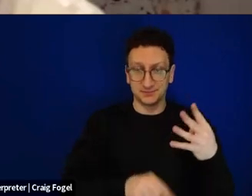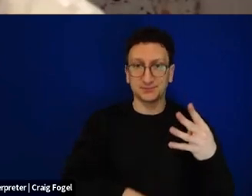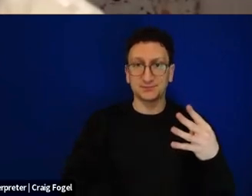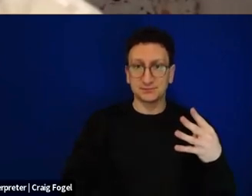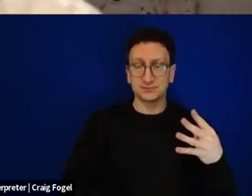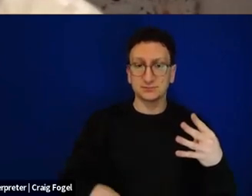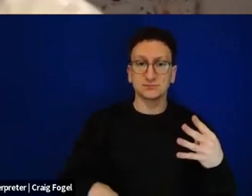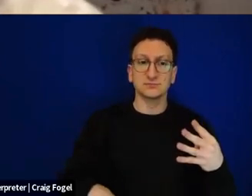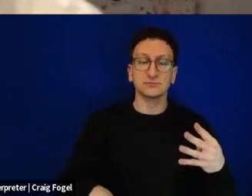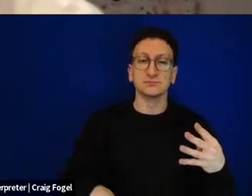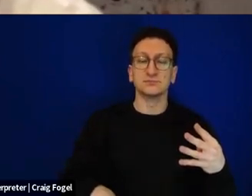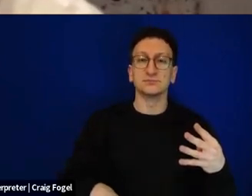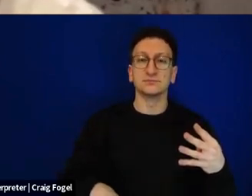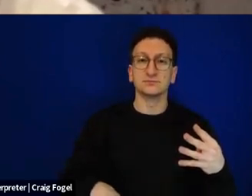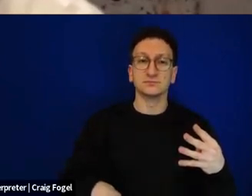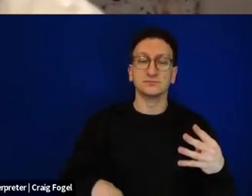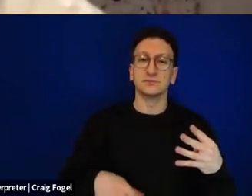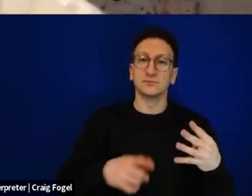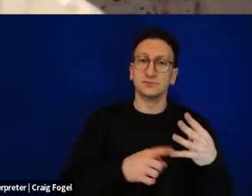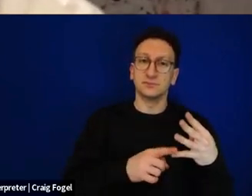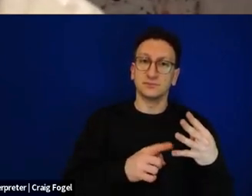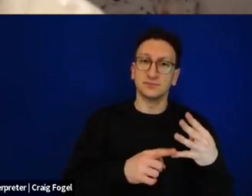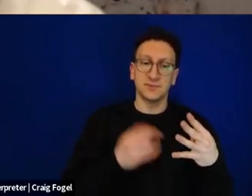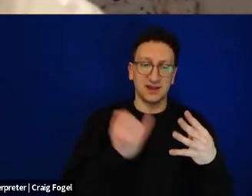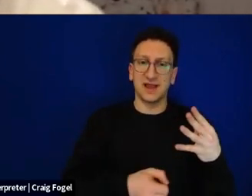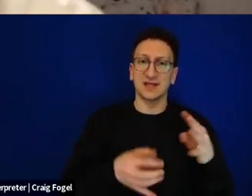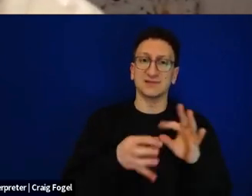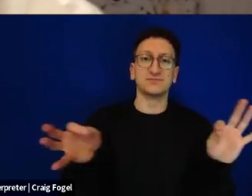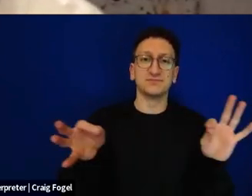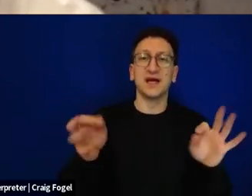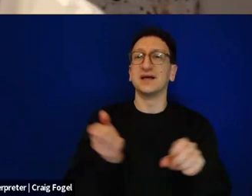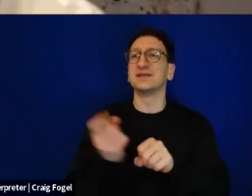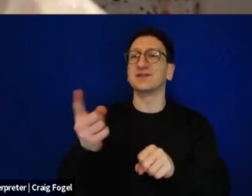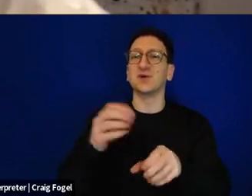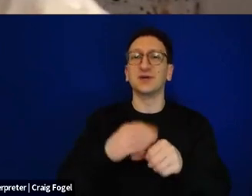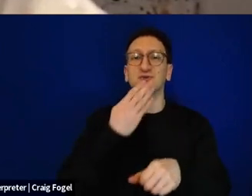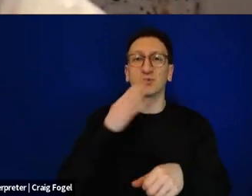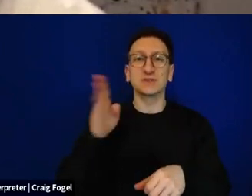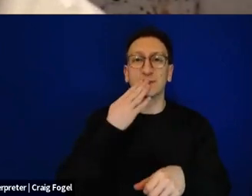hamatcha. And L'shana habaah b'yerushalayim. And I mentioned that place of ending with hope. And the optimism. And for me, no place has given me more hope and